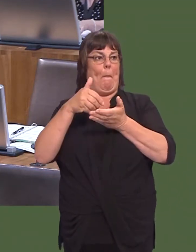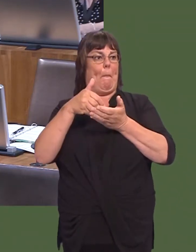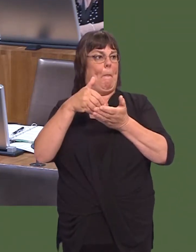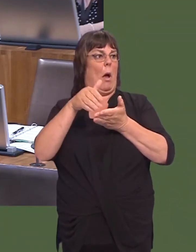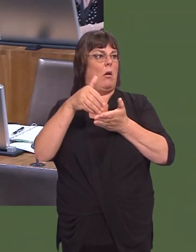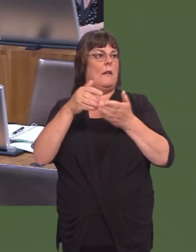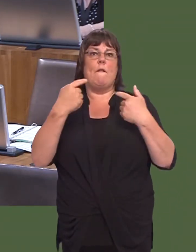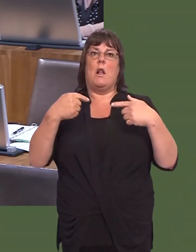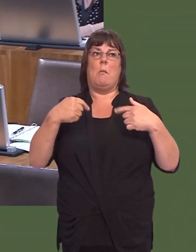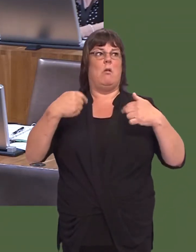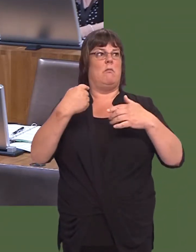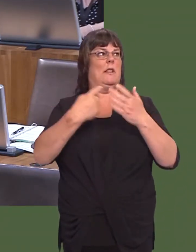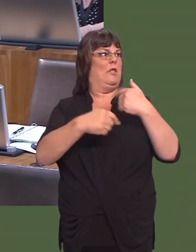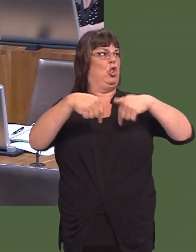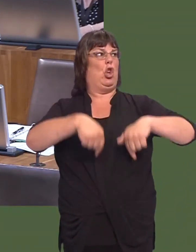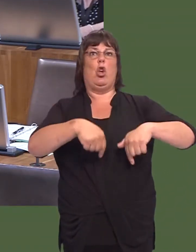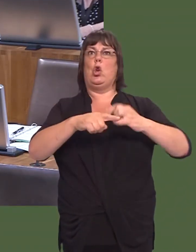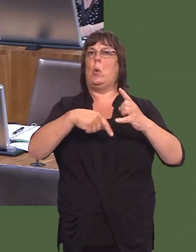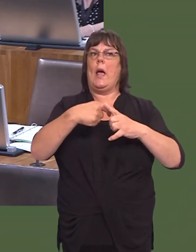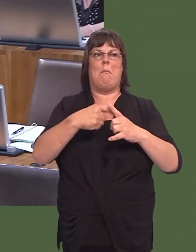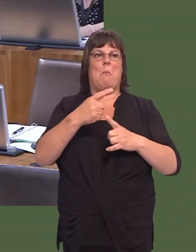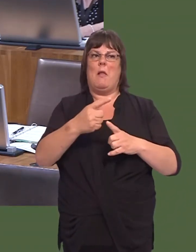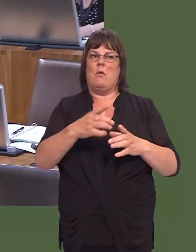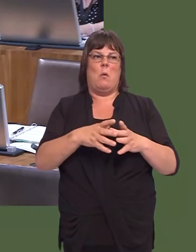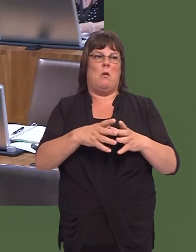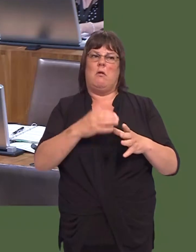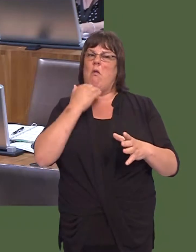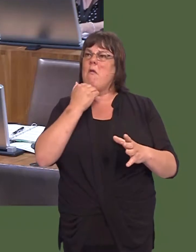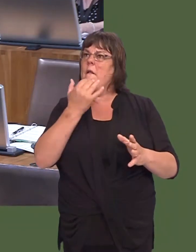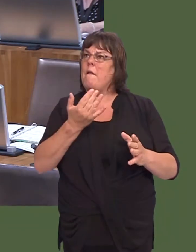I think thatís too small to provide a robust market. I hope that isnít the case.